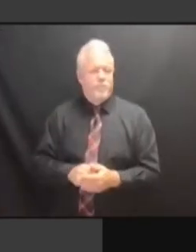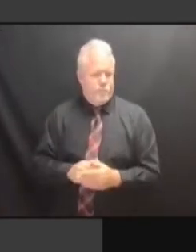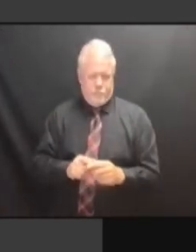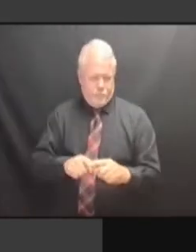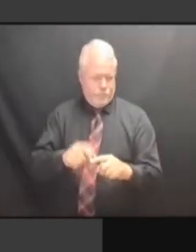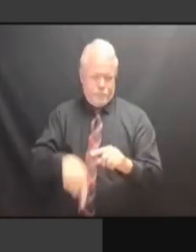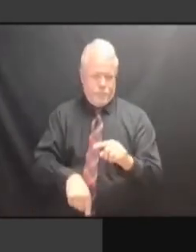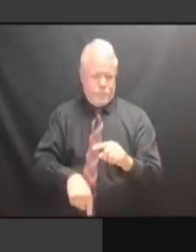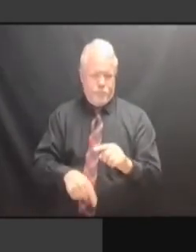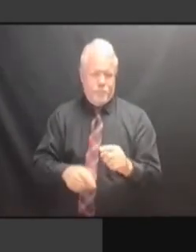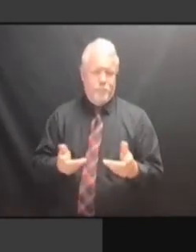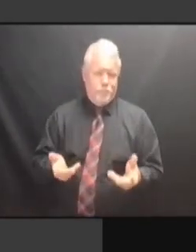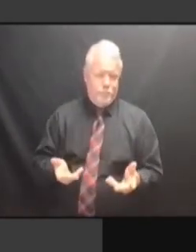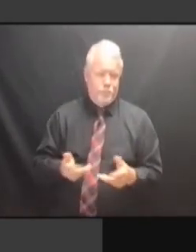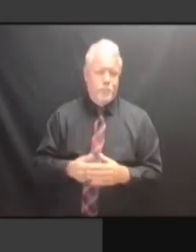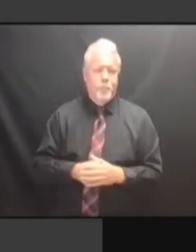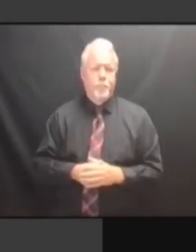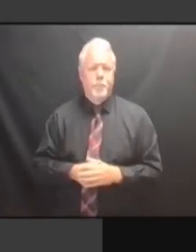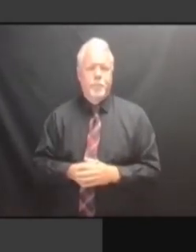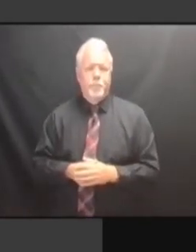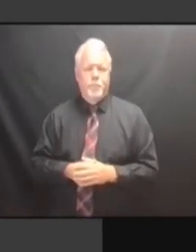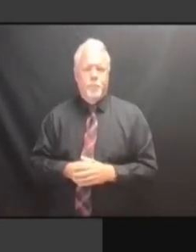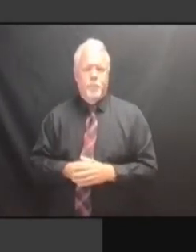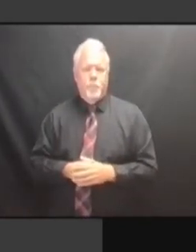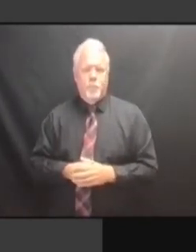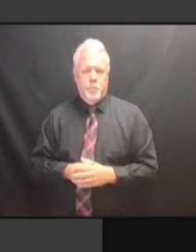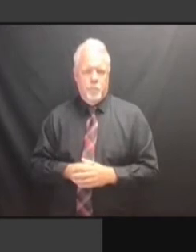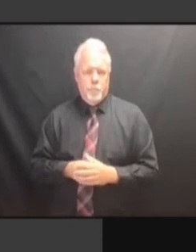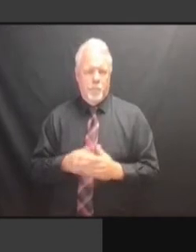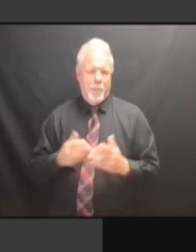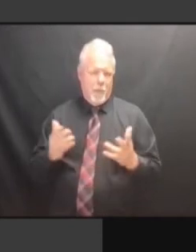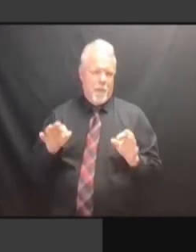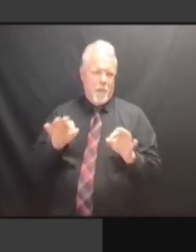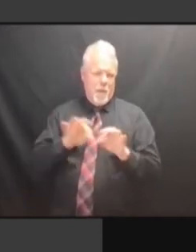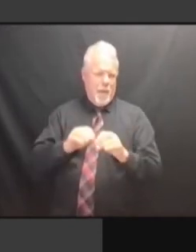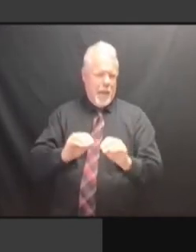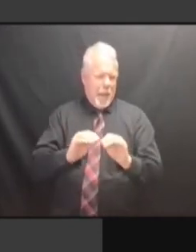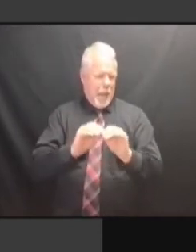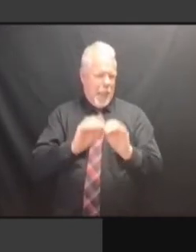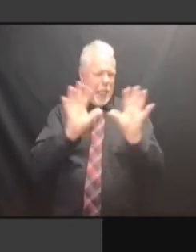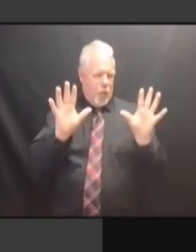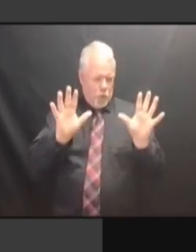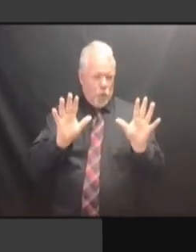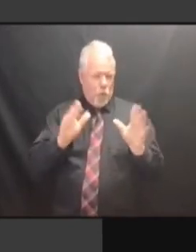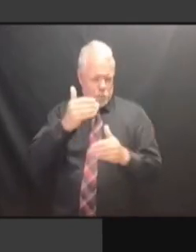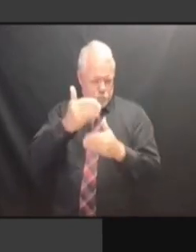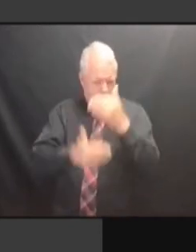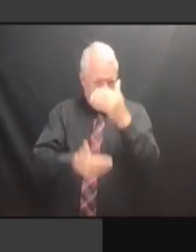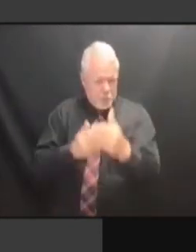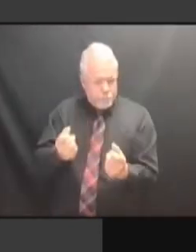WOULD BE ABLE TO GET THAT LIST. >> THAT LIST BEING WOULD BE ABLE TO GET THAT LIST. >> THAT LIST BEING WHAT? THAT LIST BEING WHAT? THAT LIST BEING WHAT? >> THAT LIST BEING WHAT? >> THE THAT LIST BEING WHAT? >> THE REVOCATIONS. THE REVOCATIONS. THE REVOCATIONS. >> THE REVOCATIONS. >> THE THE REVOCATIONS. >> THE REINCARCERATIONS. THE REINCARCERATIONS. THE REINCARCERATIONS. >> THE REINCARCERATIONS. >> WHAT THE REINCARCERATIONS. >> WHAT HAD THE REINCARCERATIONS. >> WHAT HAD HAPPENED THE REINCARCERATIONS. >> WHAT HAD HAPPENED PREVIOUSLY WHAT HAD HAPPENED PREVIOUSLY WHAT HAD HAPPENED PREVIOUSLY IS